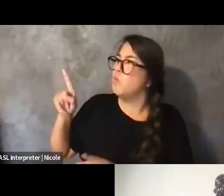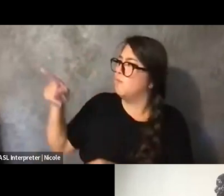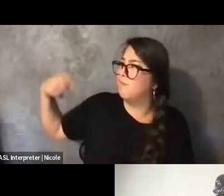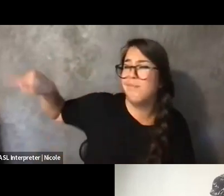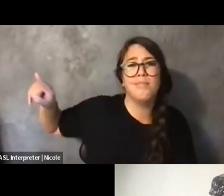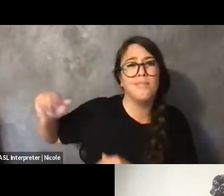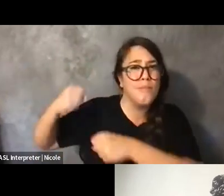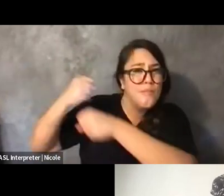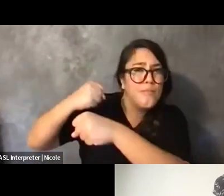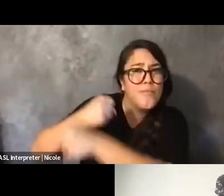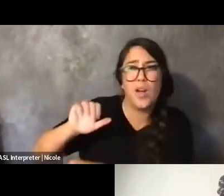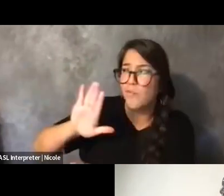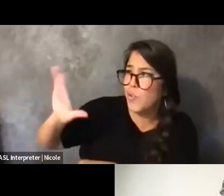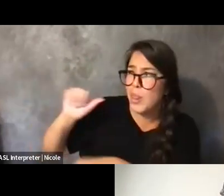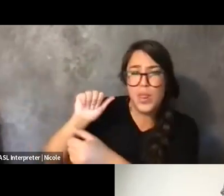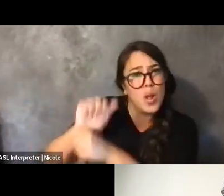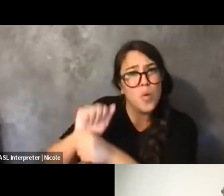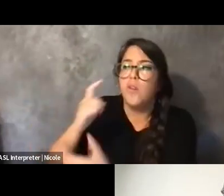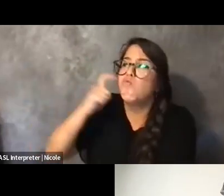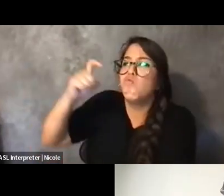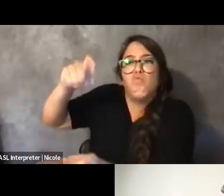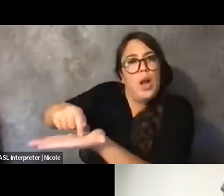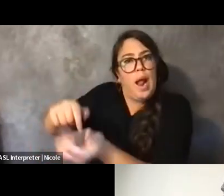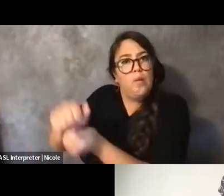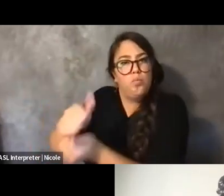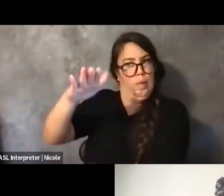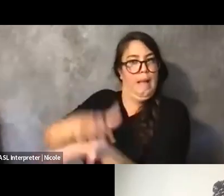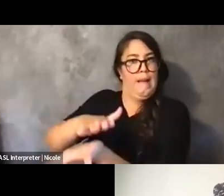to be honored as academic and honored as, you know, rigorous.